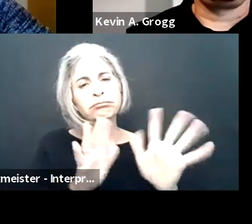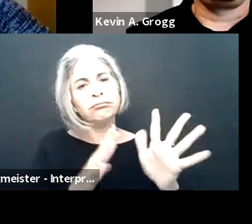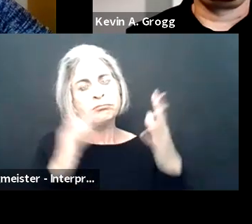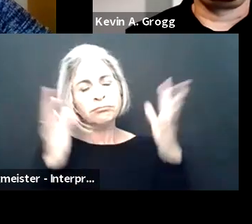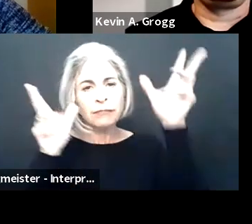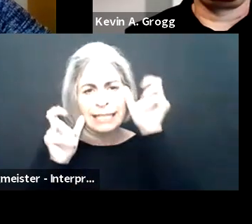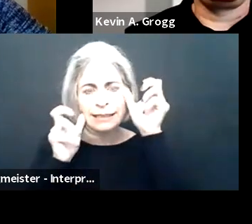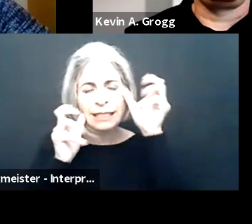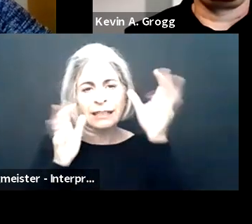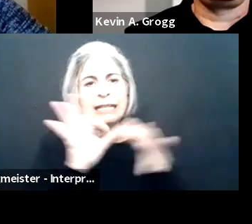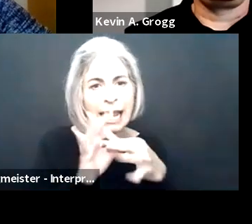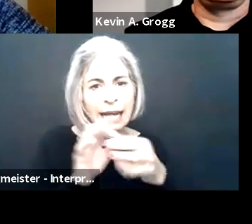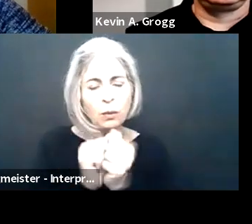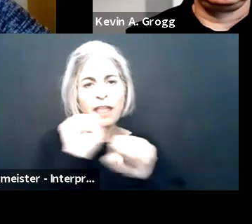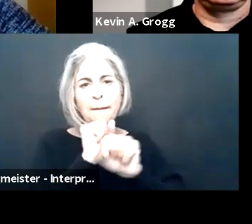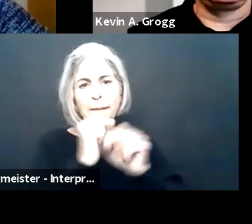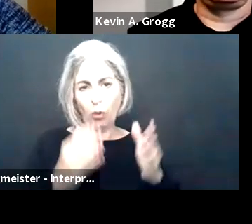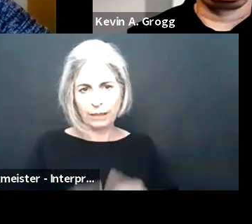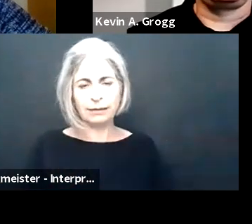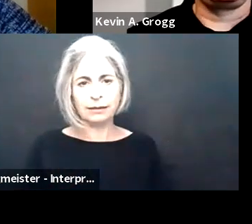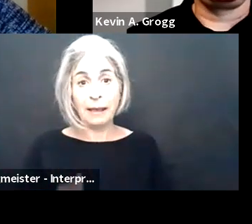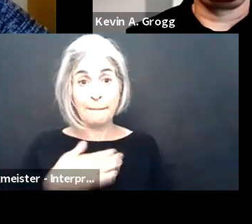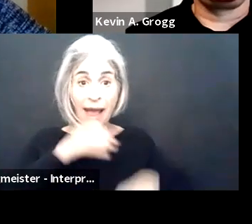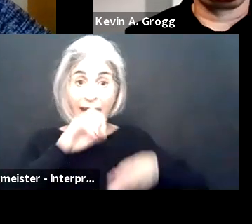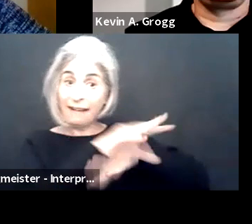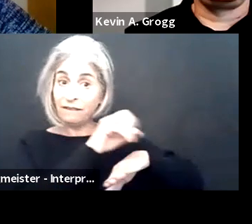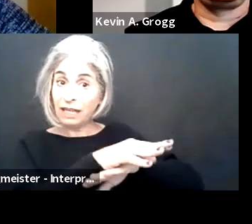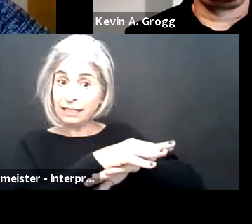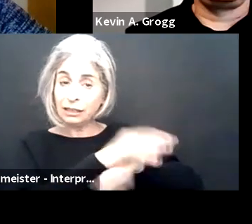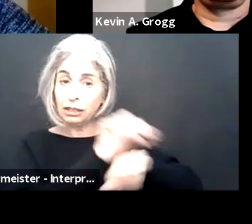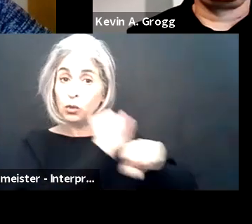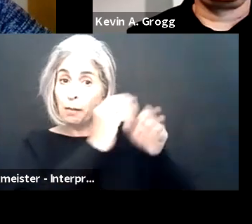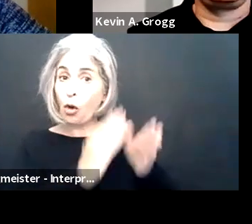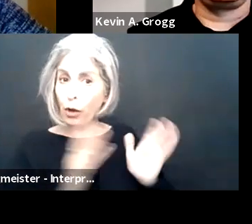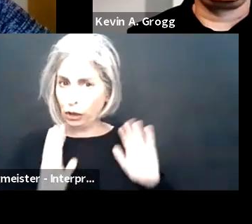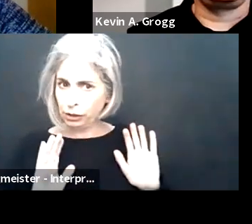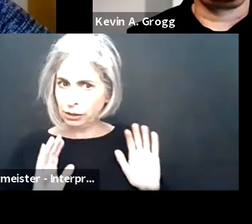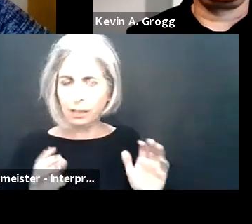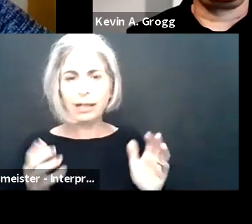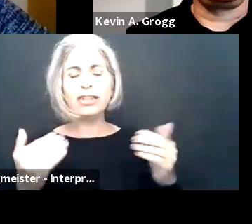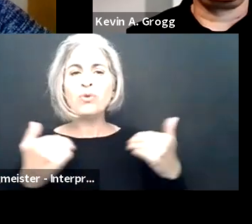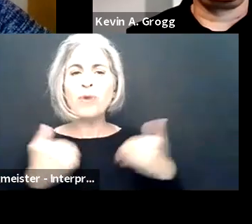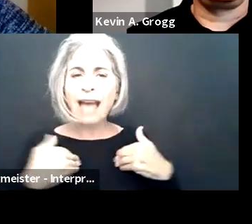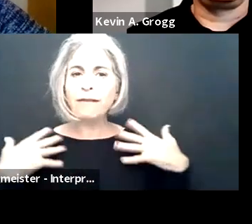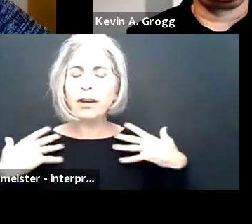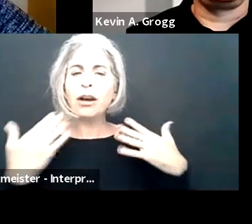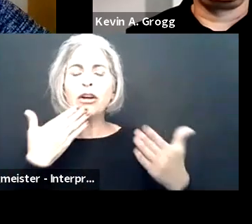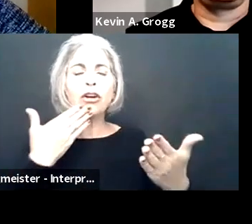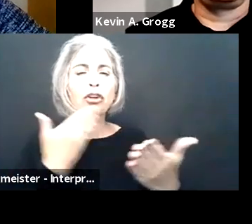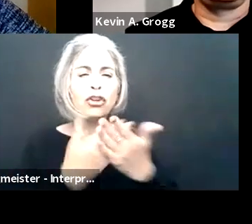So it's really educating, advocating, and empathizing with our employees,